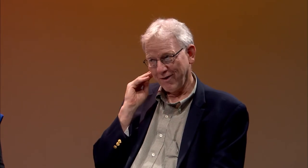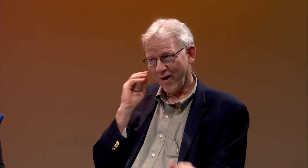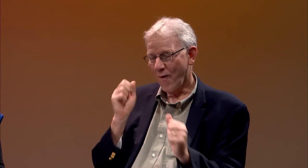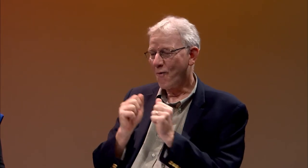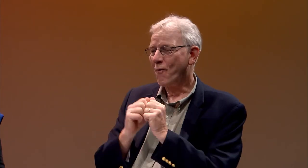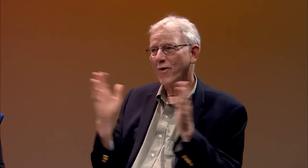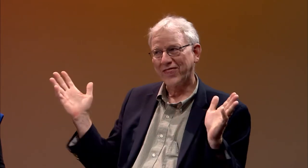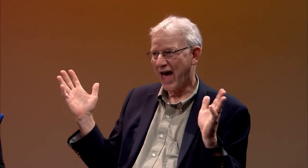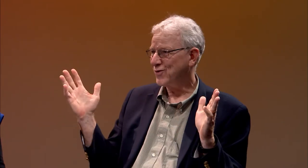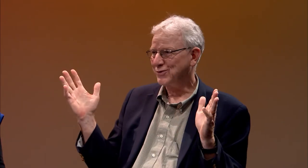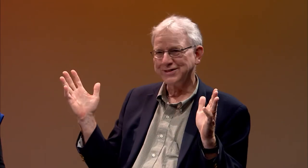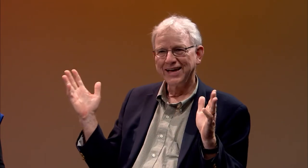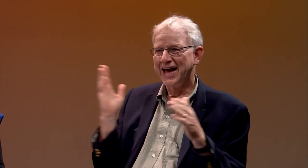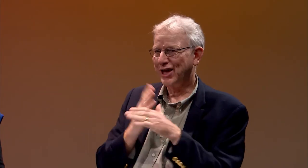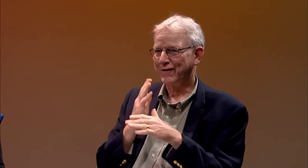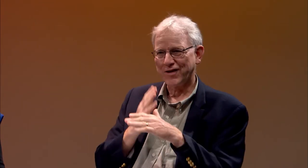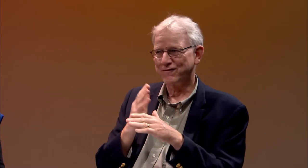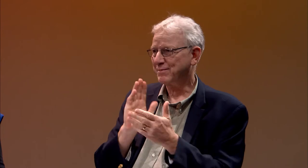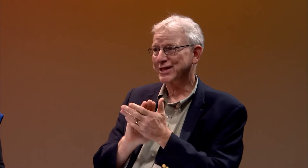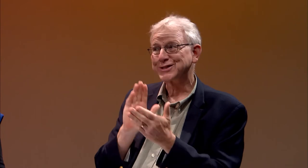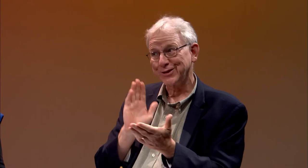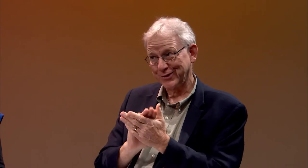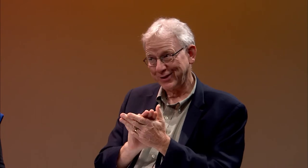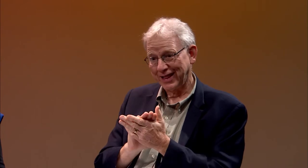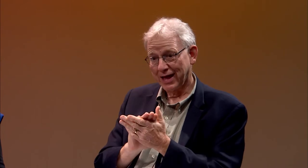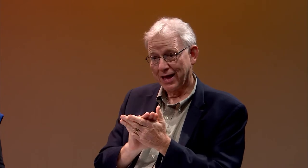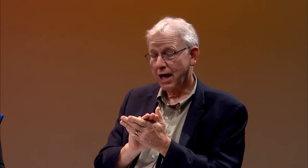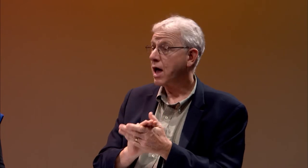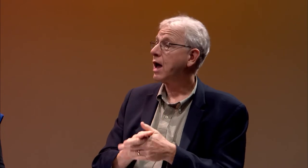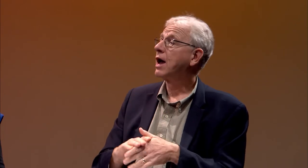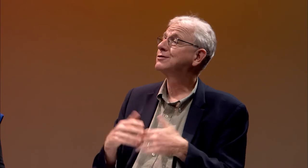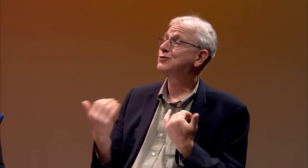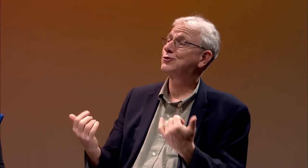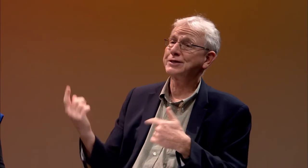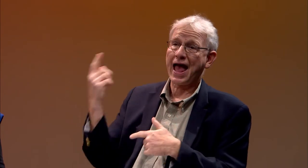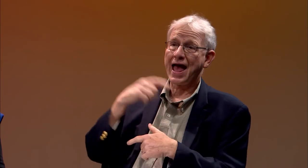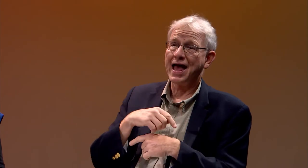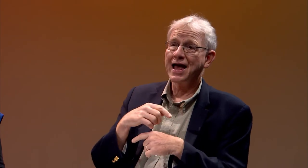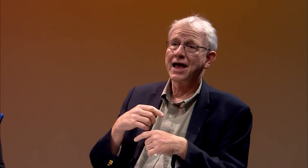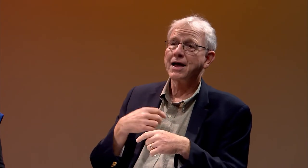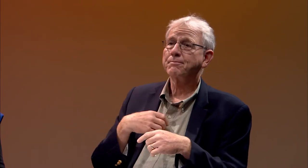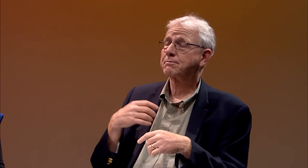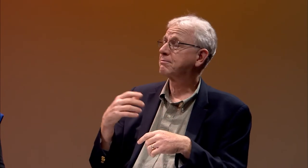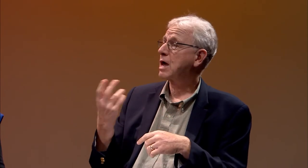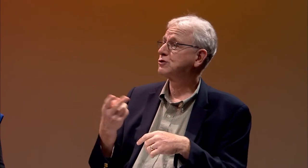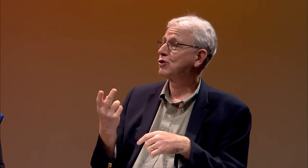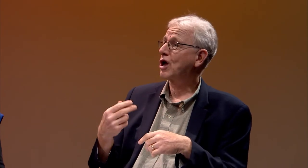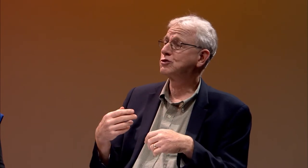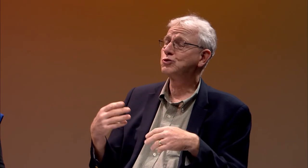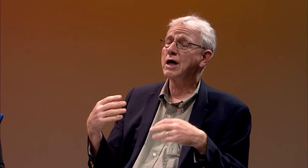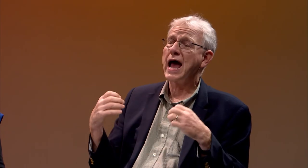without interference from the school. To this day, my children and their education